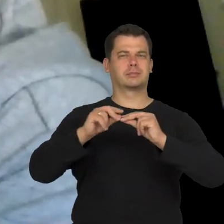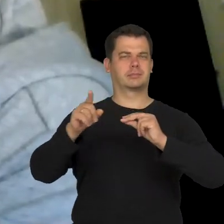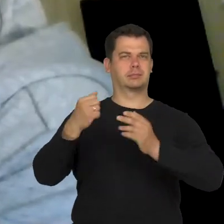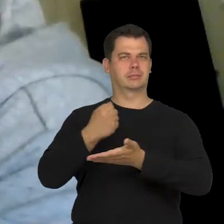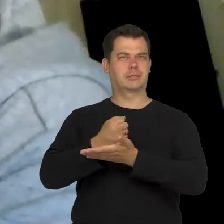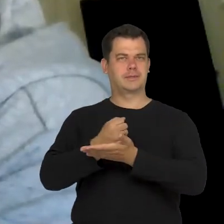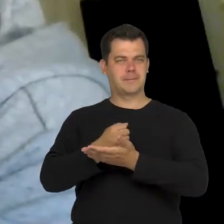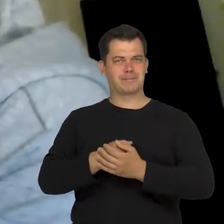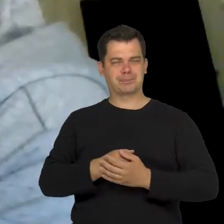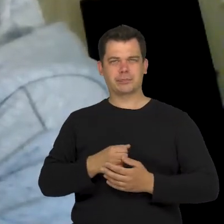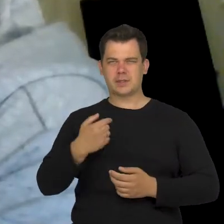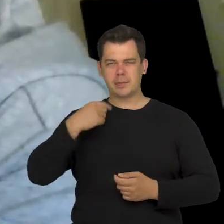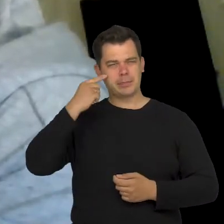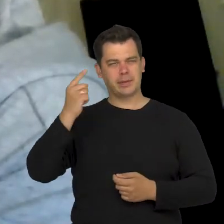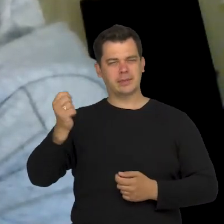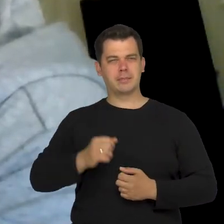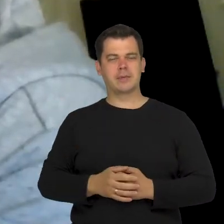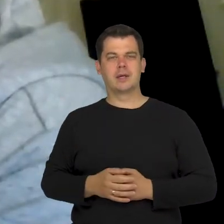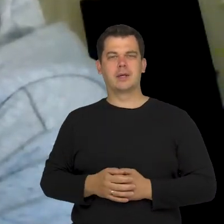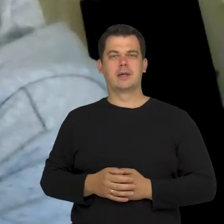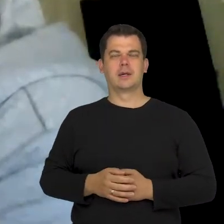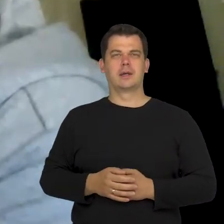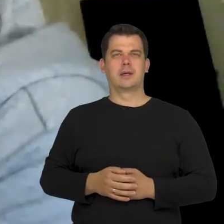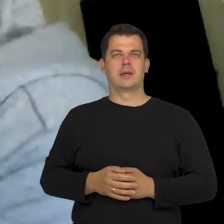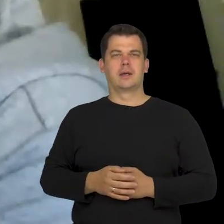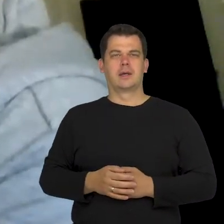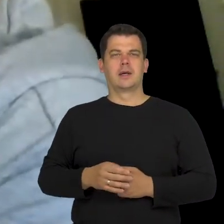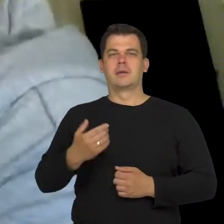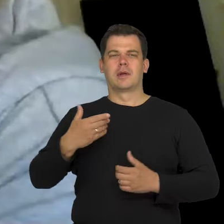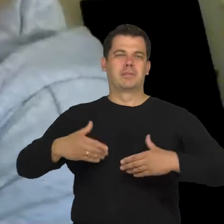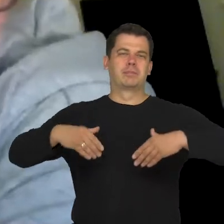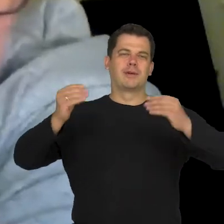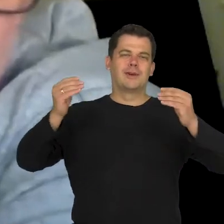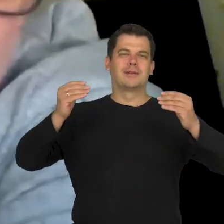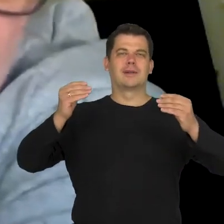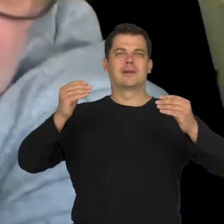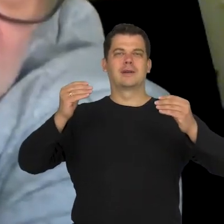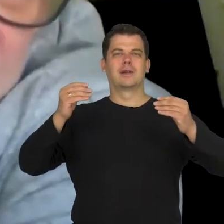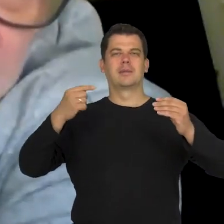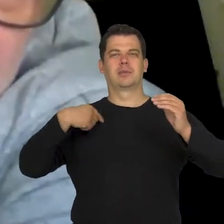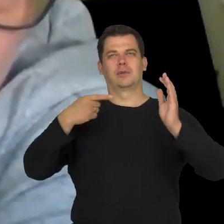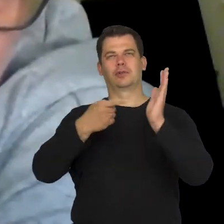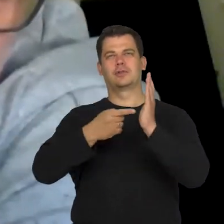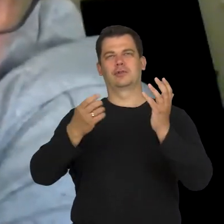I remember when I started after 1987,